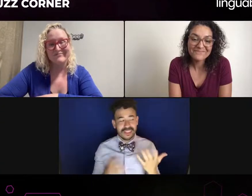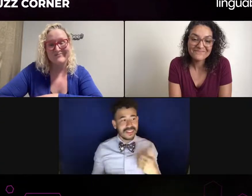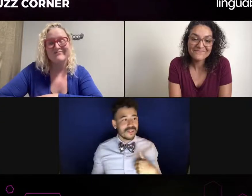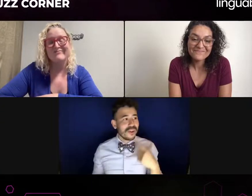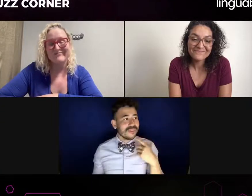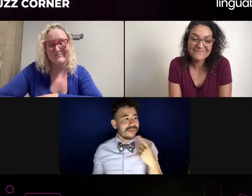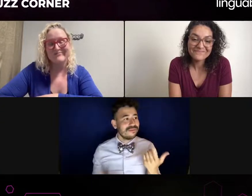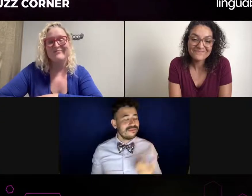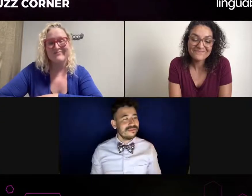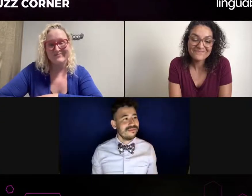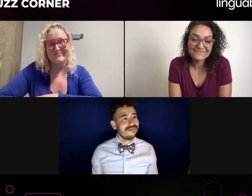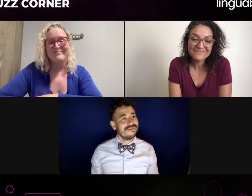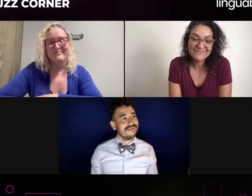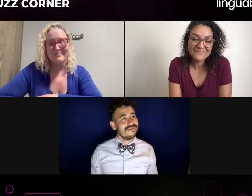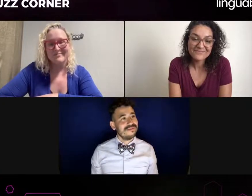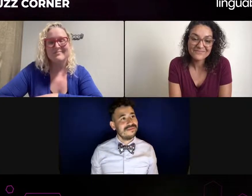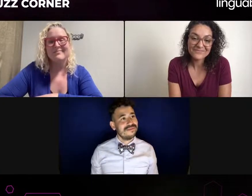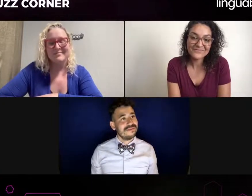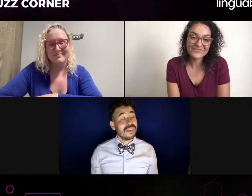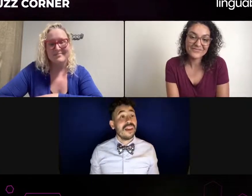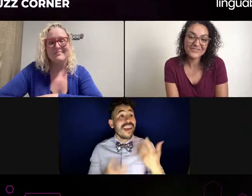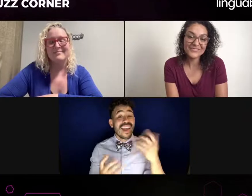I don't know where I know that sign from, but...